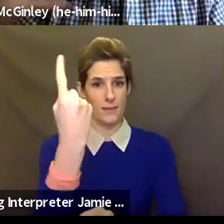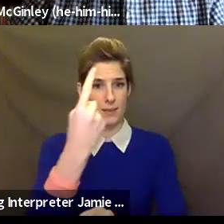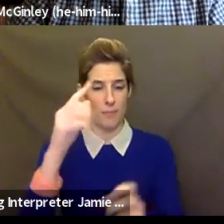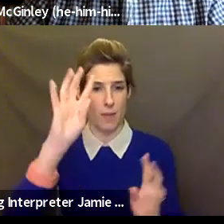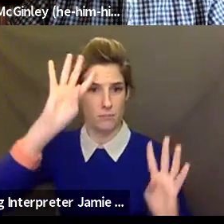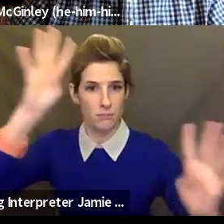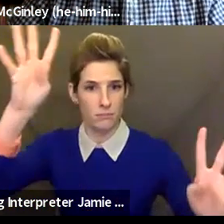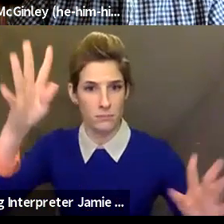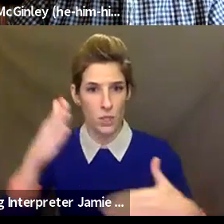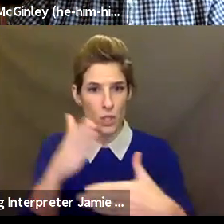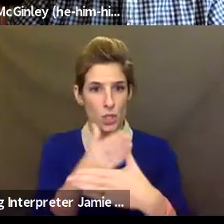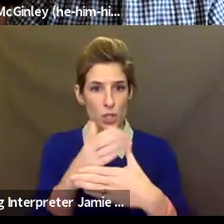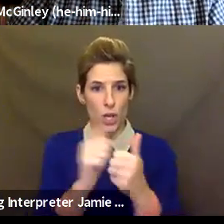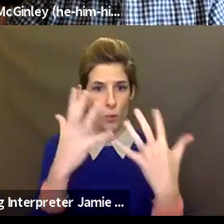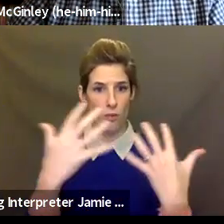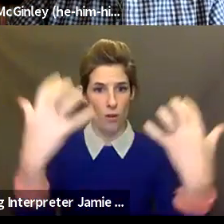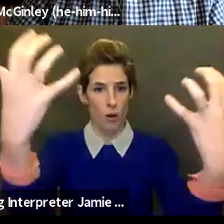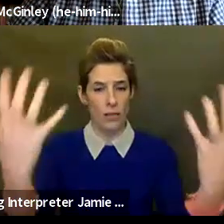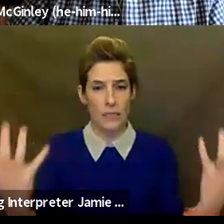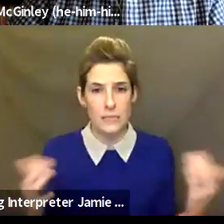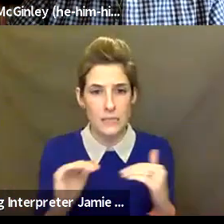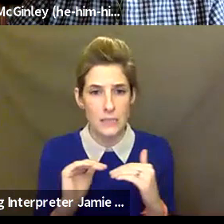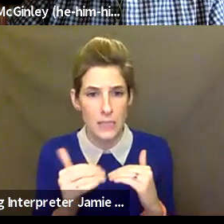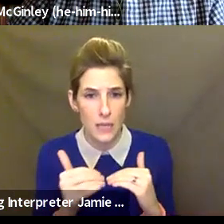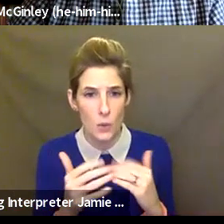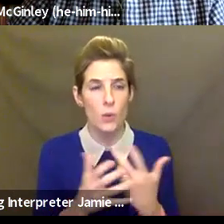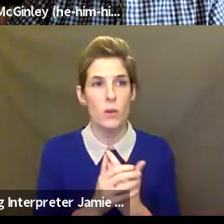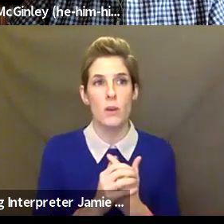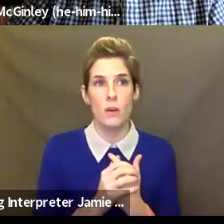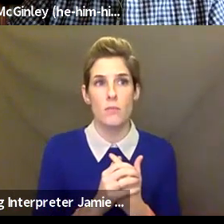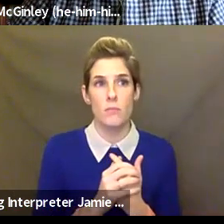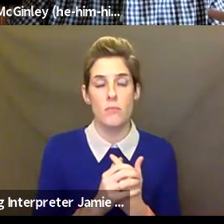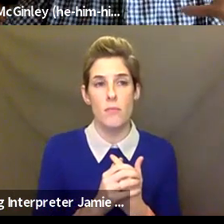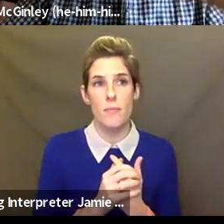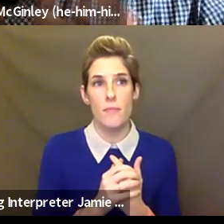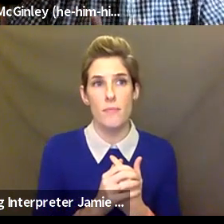share it out with an audience. And I think more than the goals